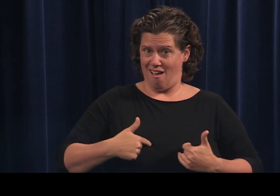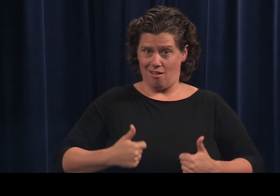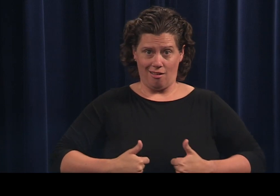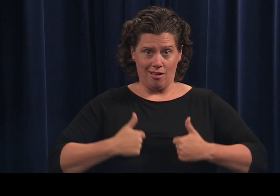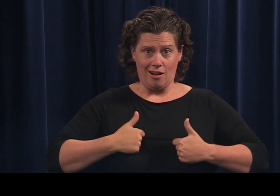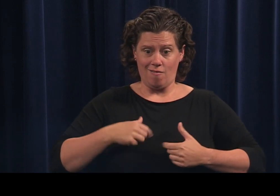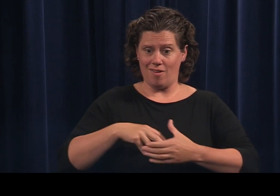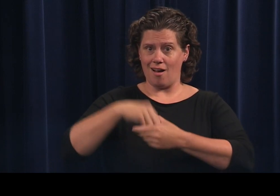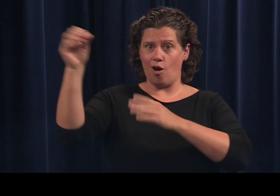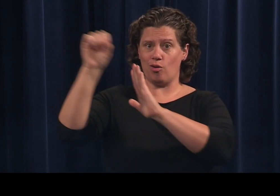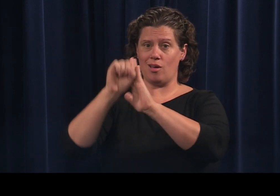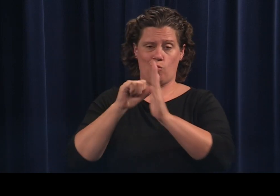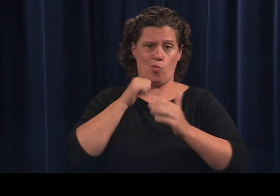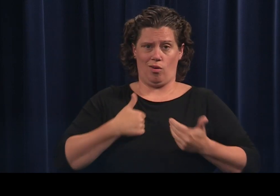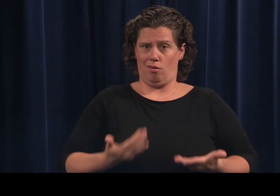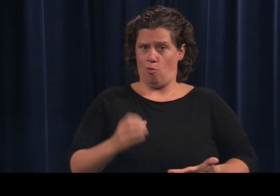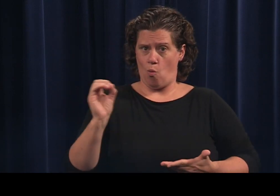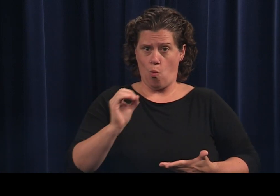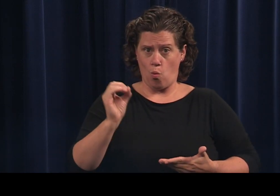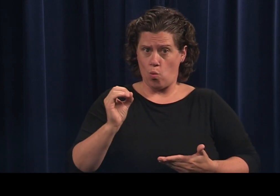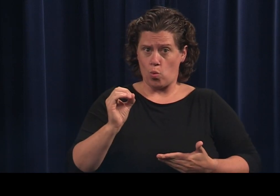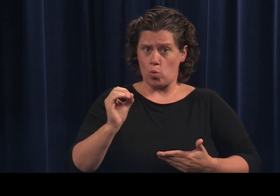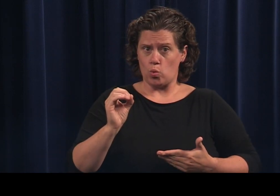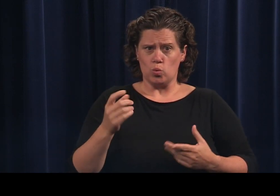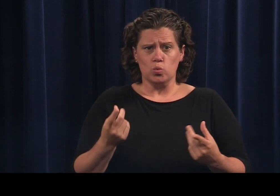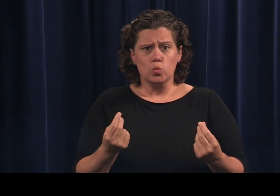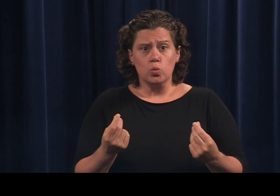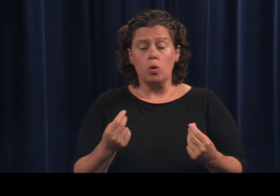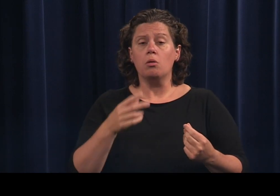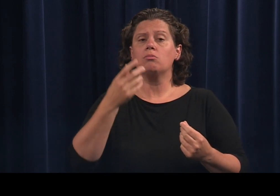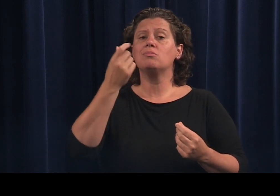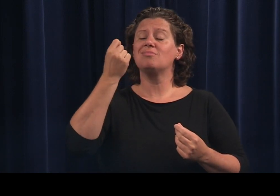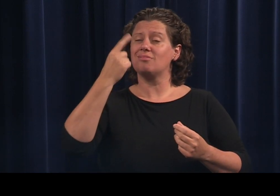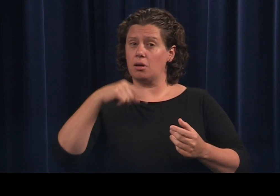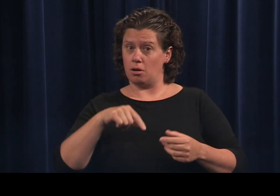If you intend to return to Oregon you can